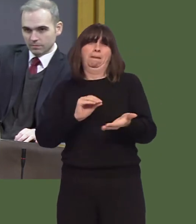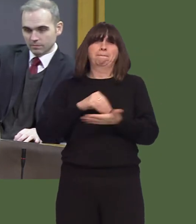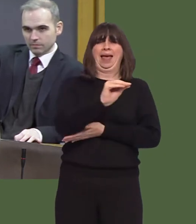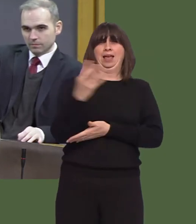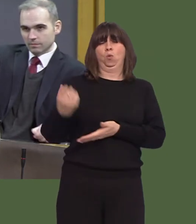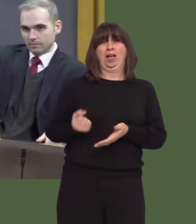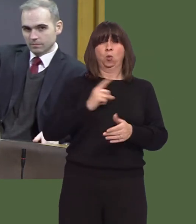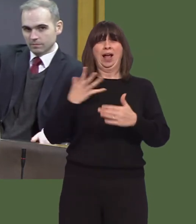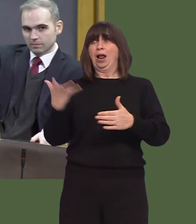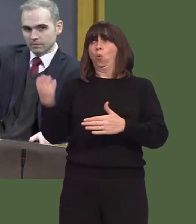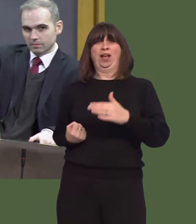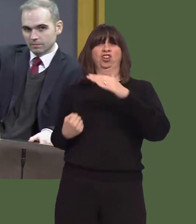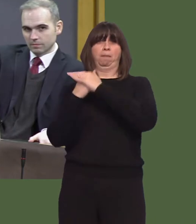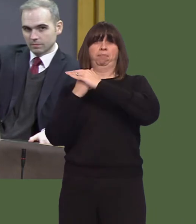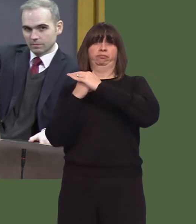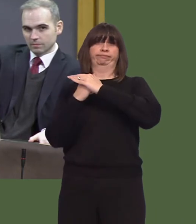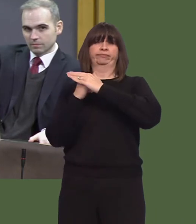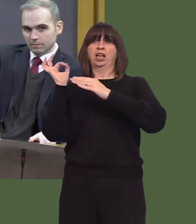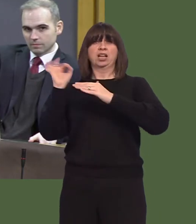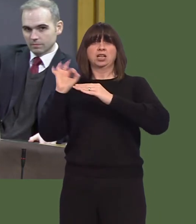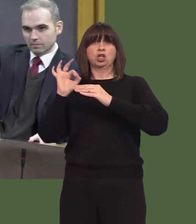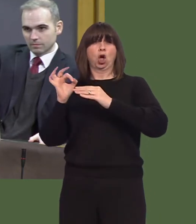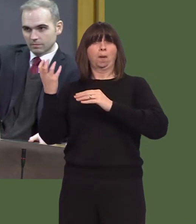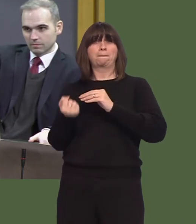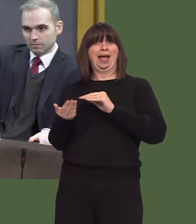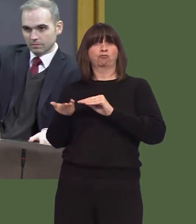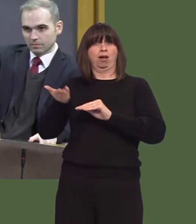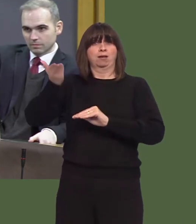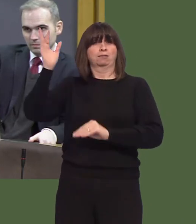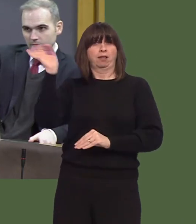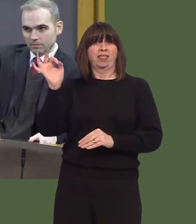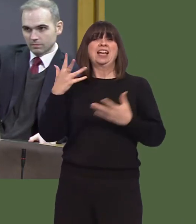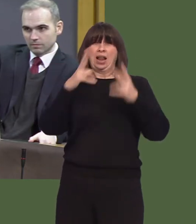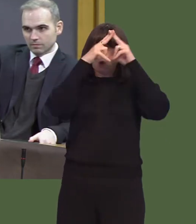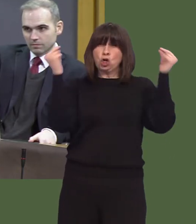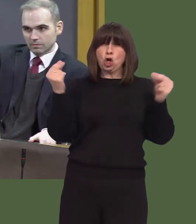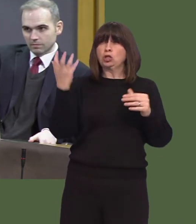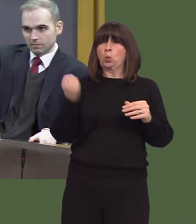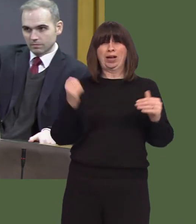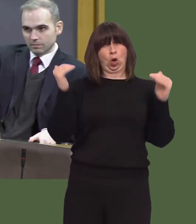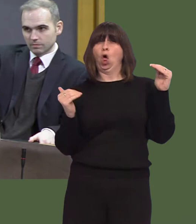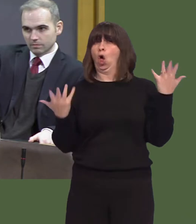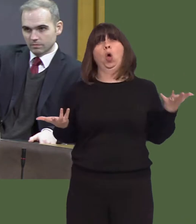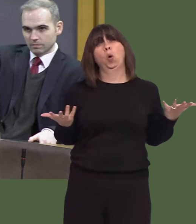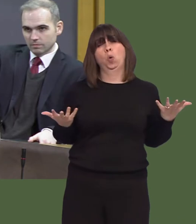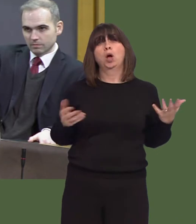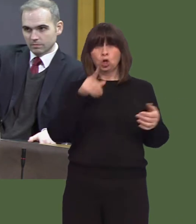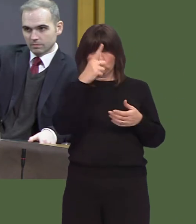The pay cap means that nurses are still underpaid and it's in your gift to lift that pay cap.